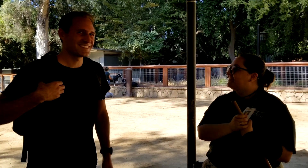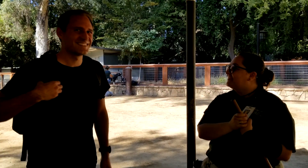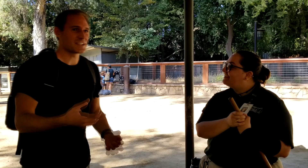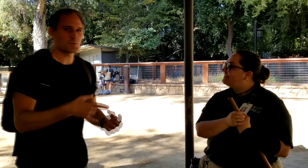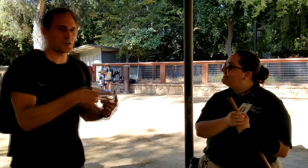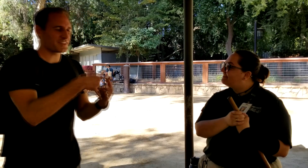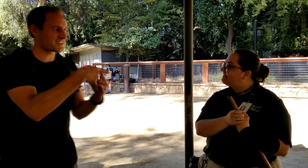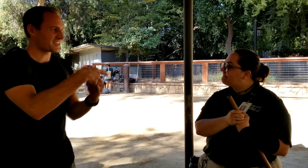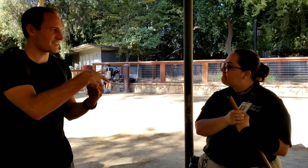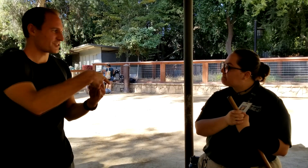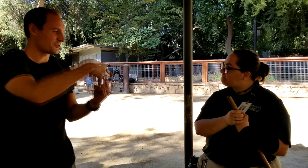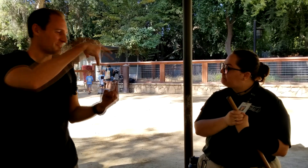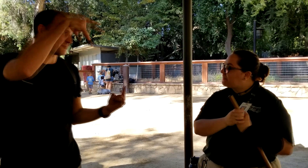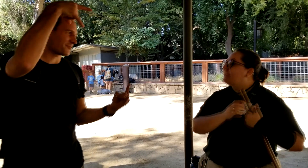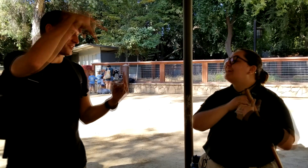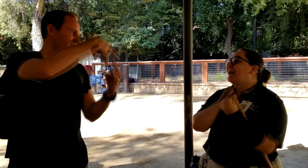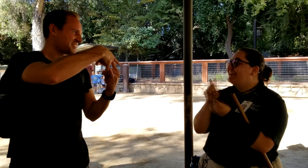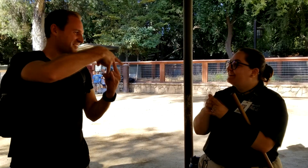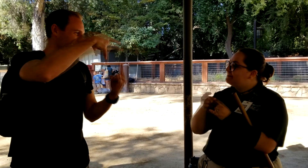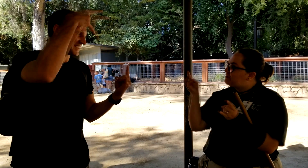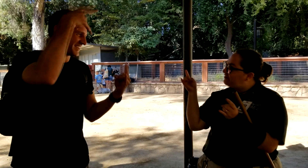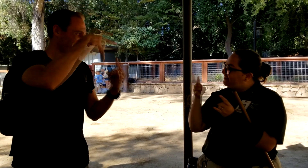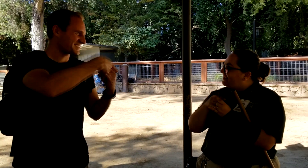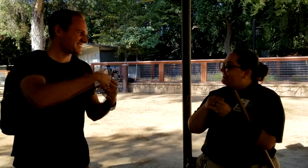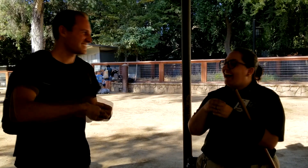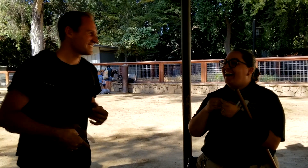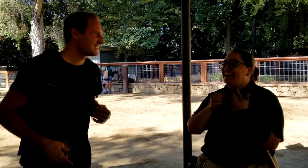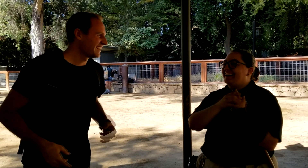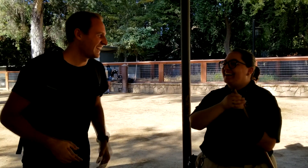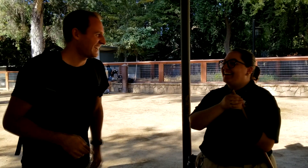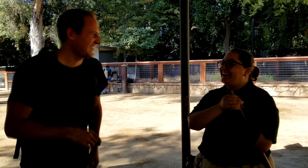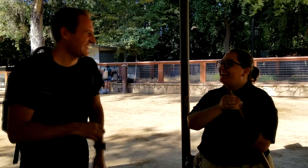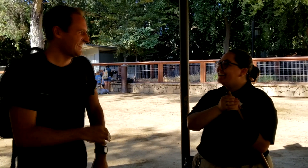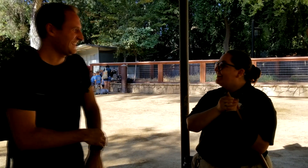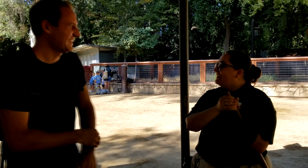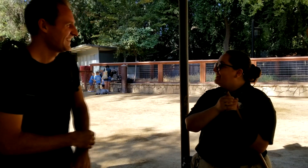Hippo I think is kind of a cool one, for this, big tusks.